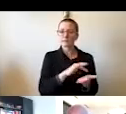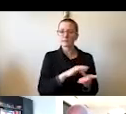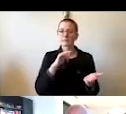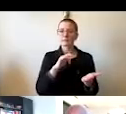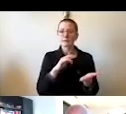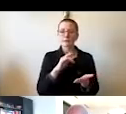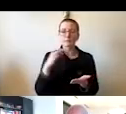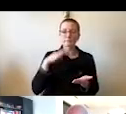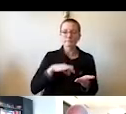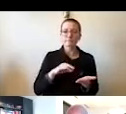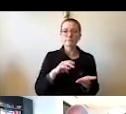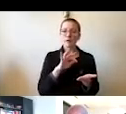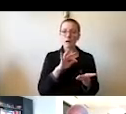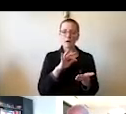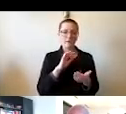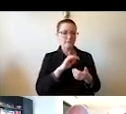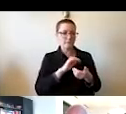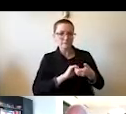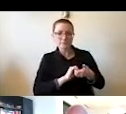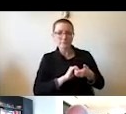and open relationships between the university and our community.